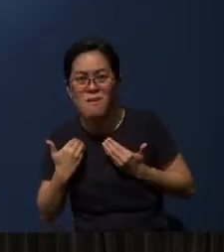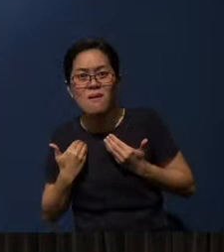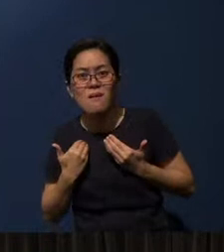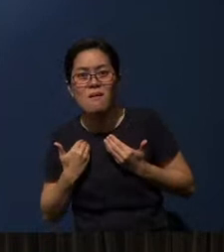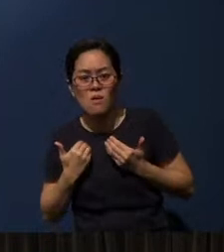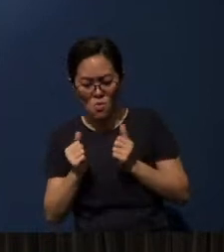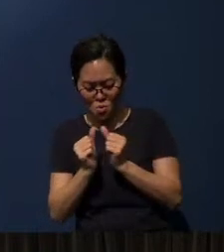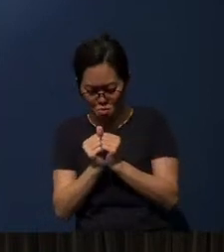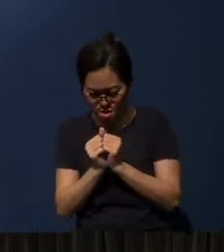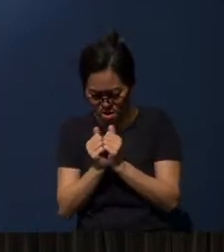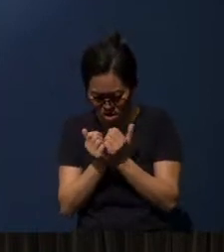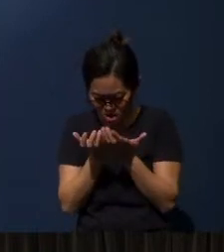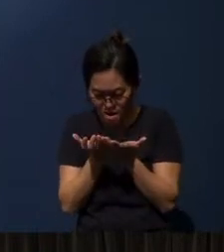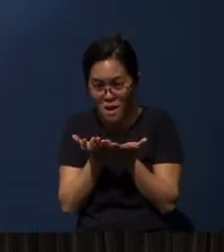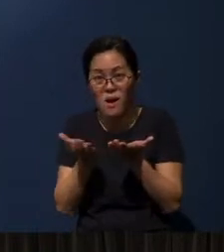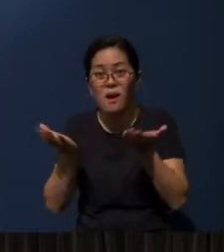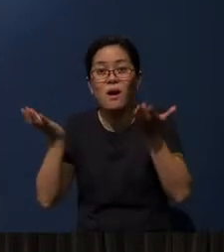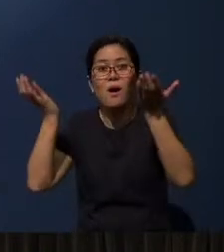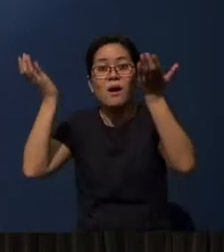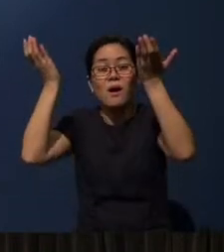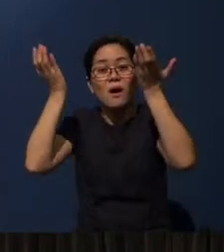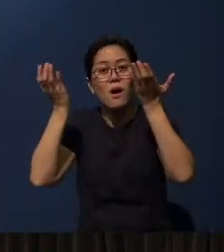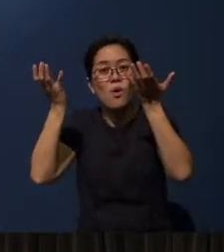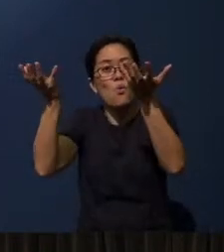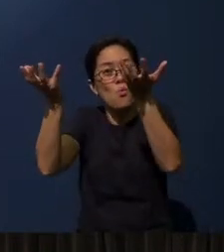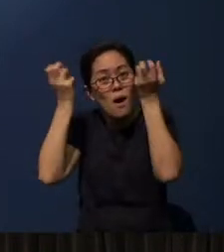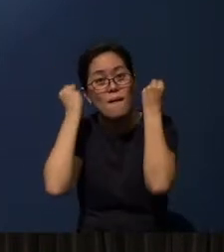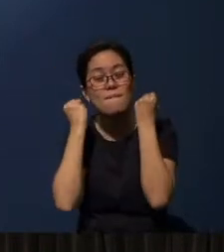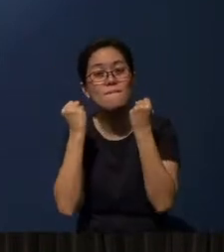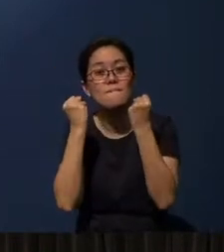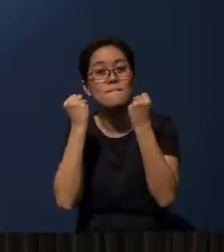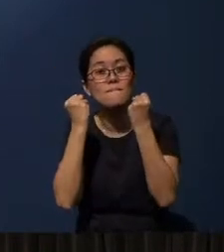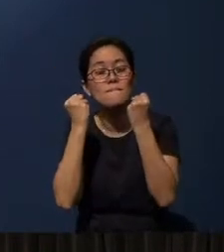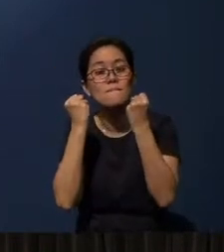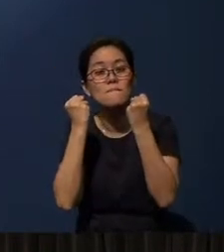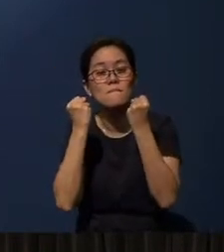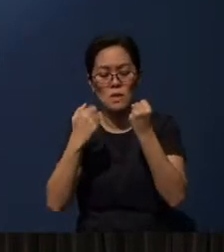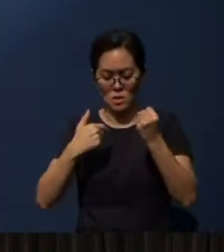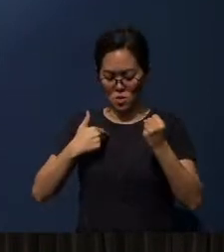with this open palm to receive - with teachability, with openness,